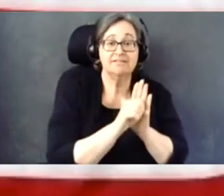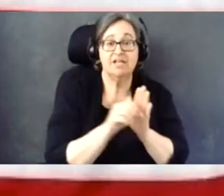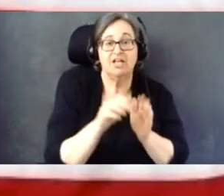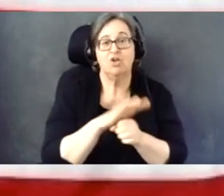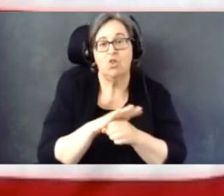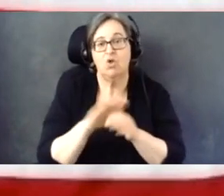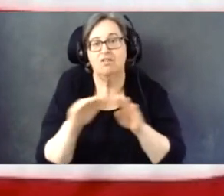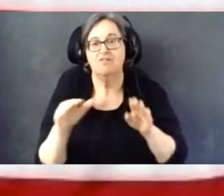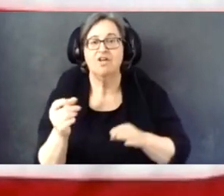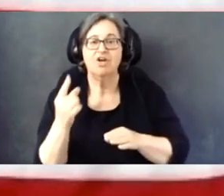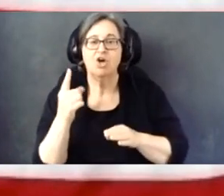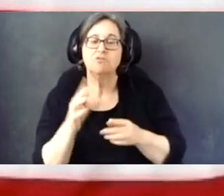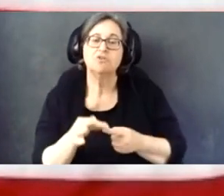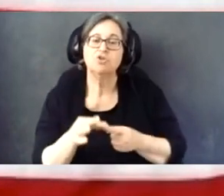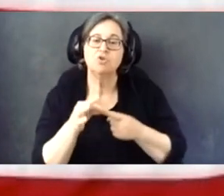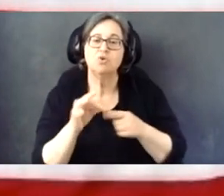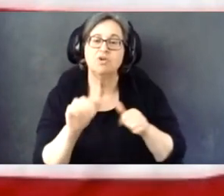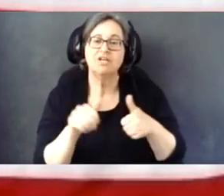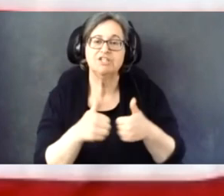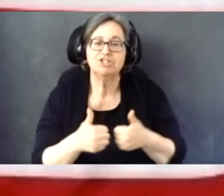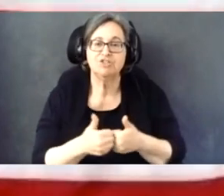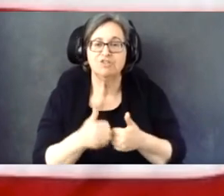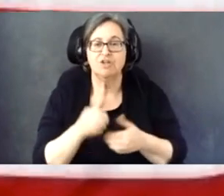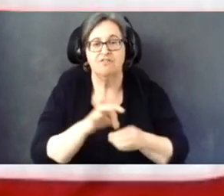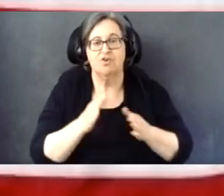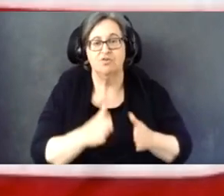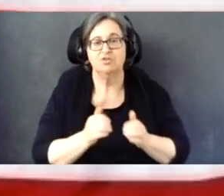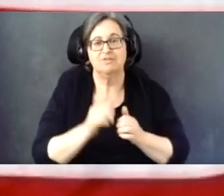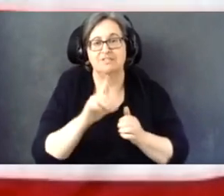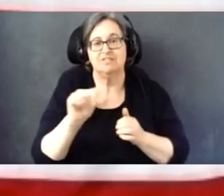the unique challenges that voters with disabilities face.